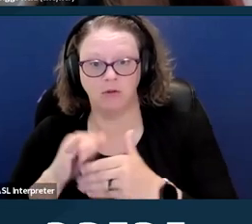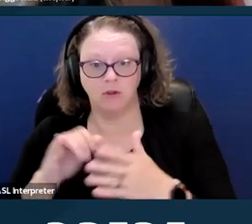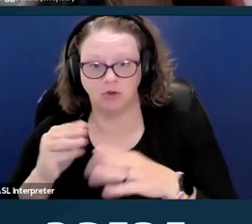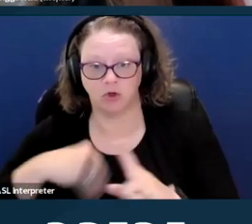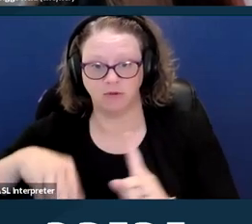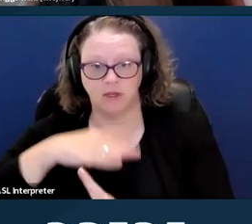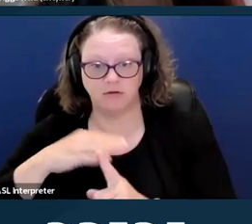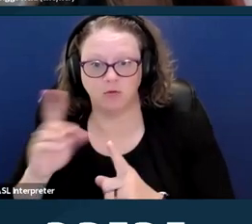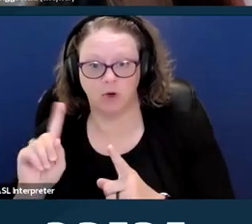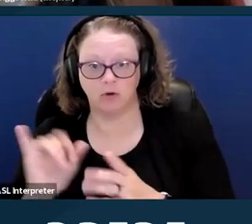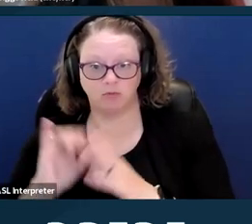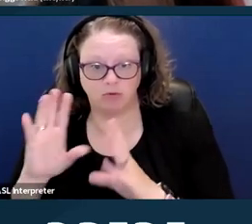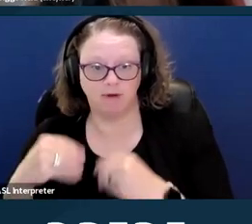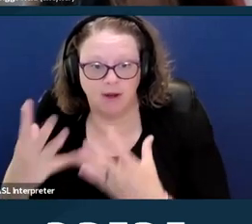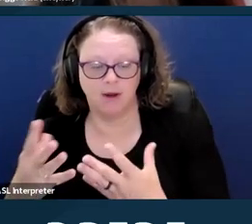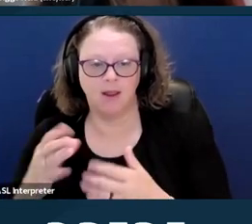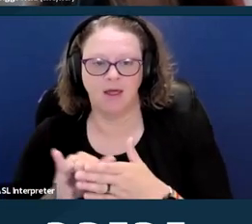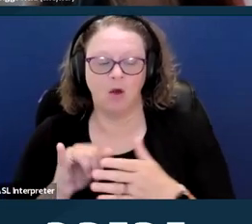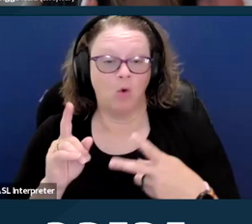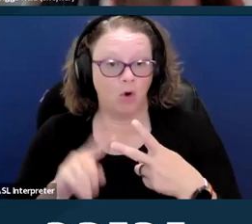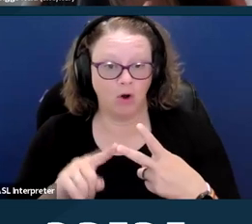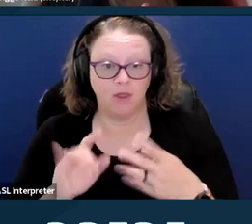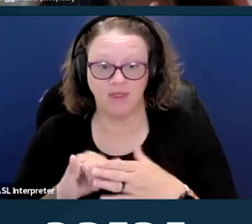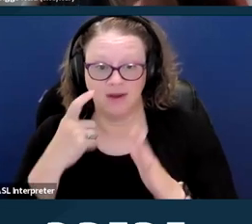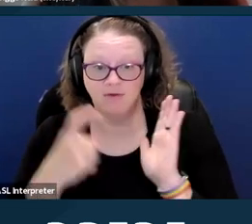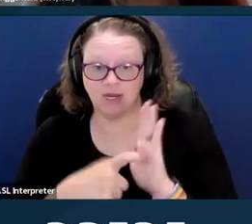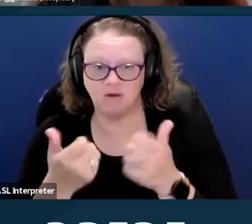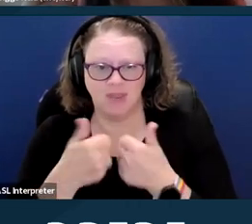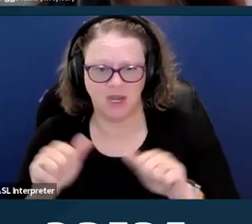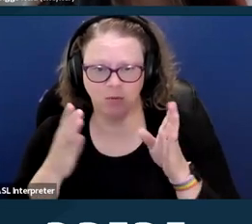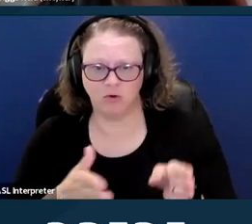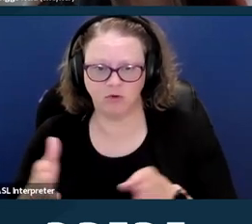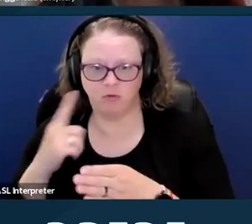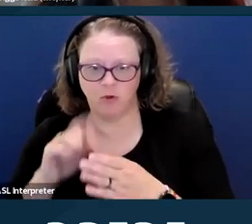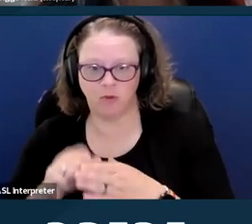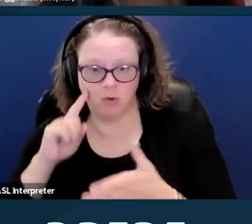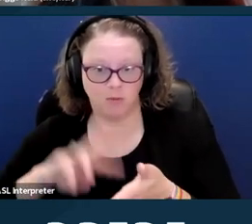of conducting such investigation or imposing liability. That's very long.